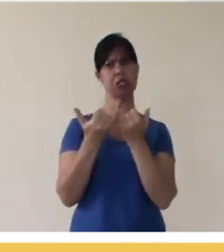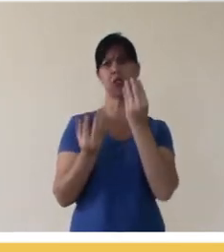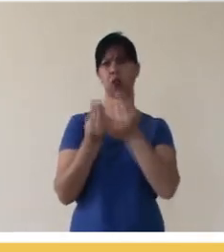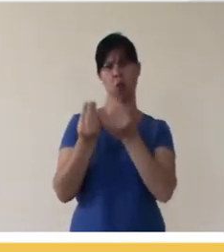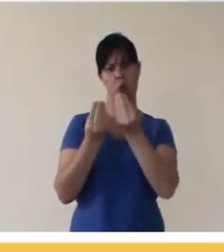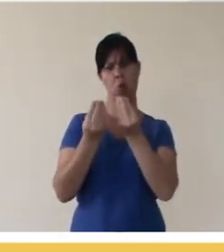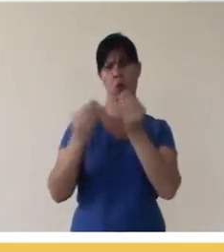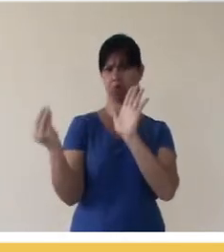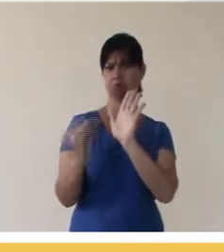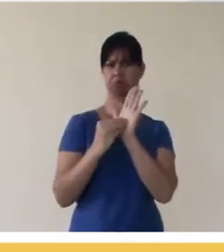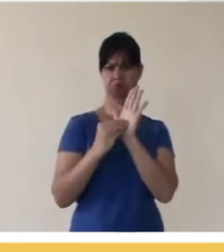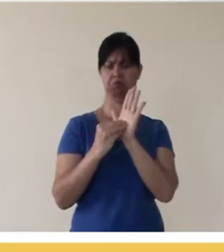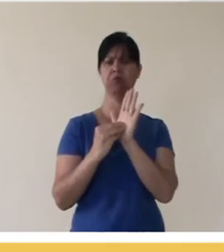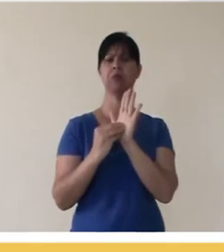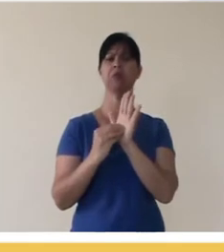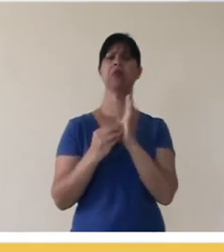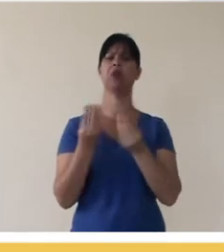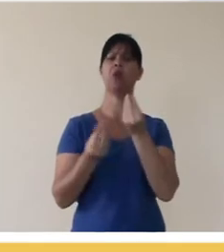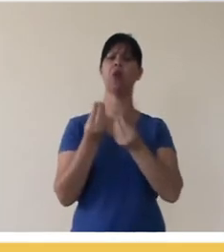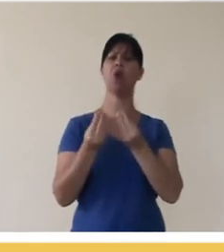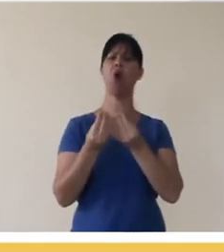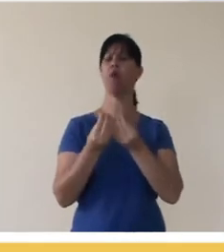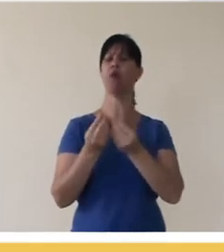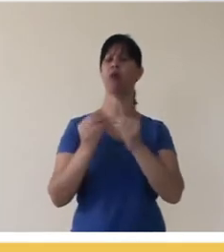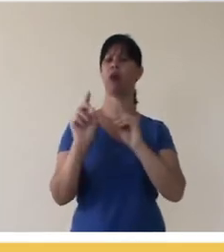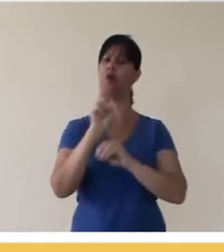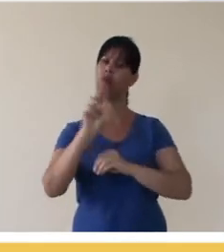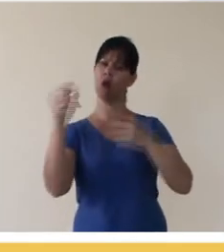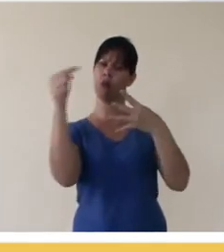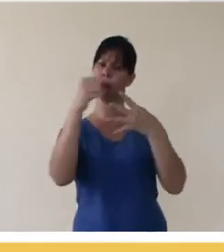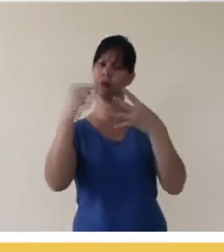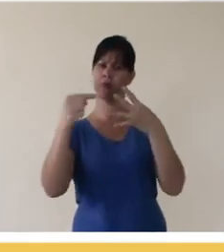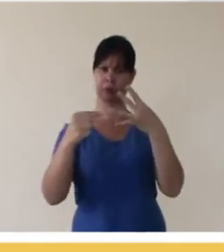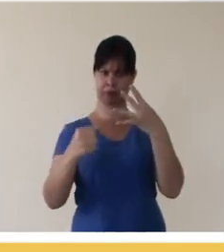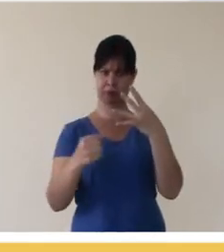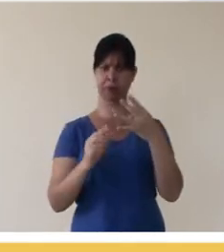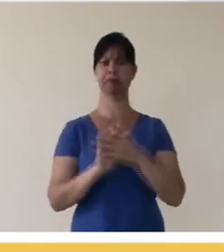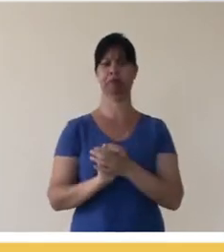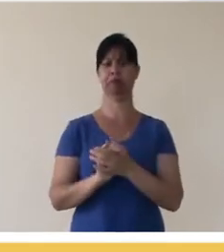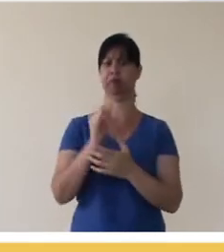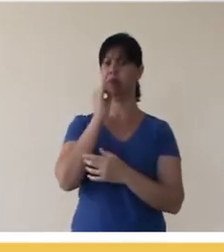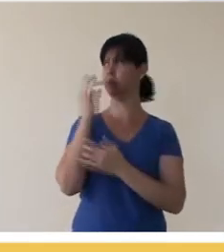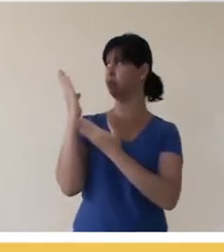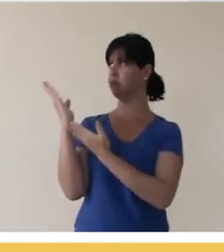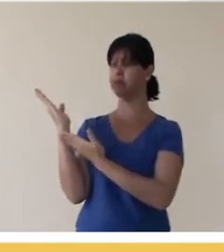how to make a reference of this data in a photo? On Flickr for example,